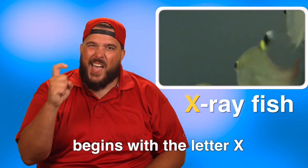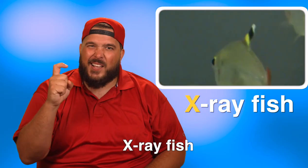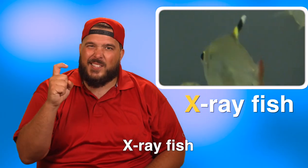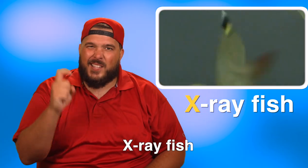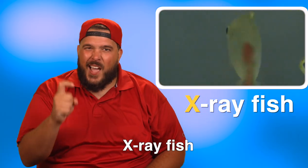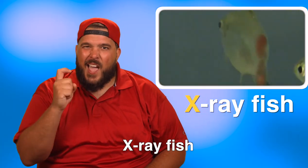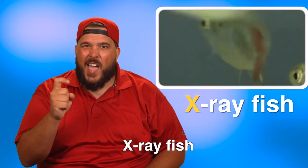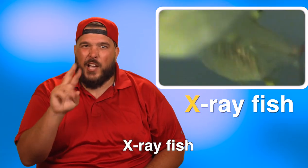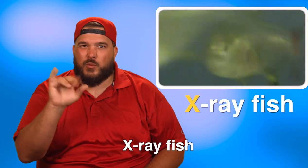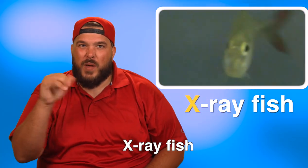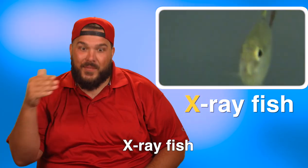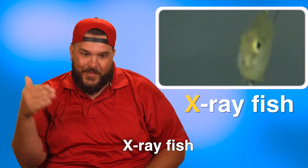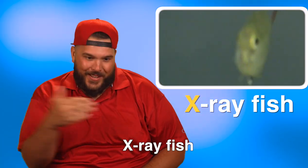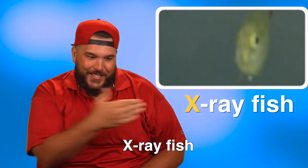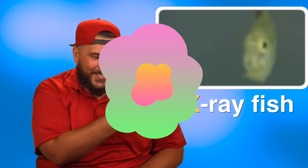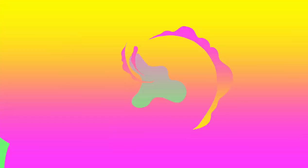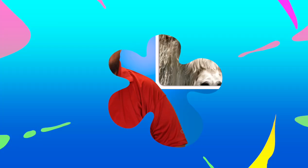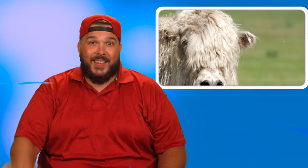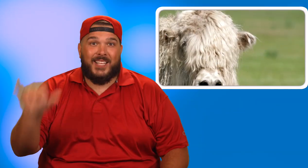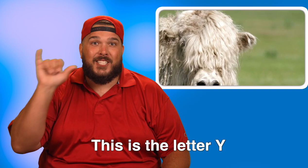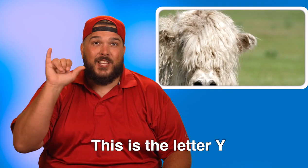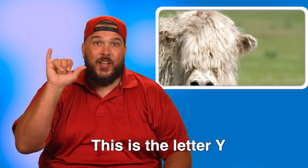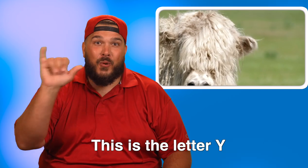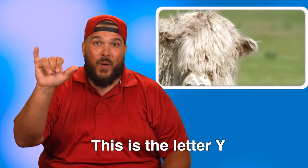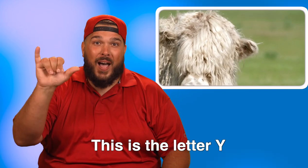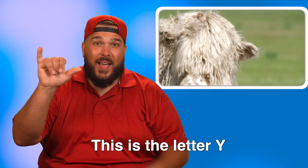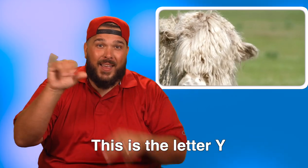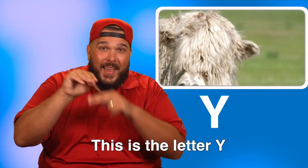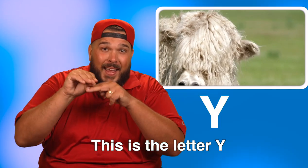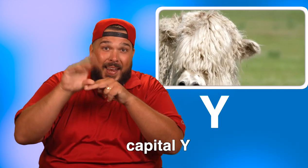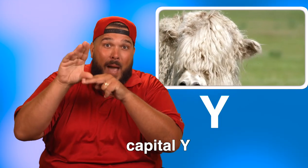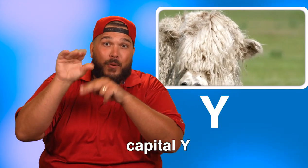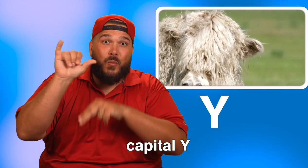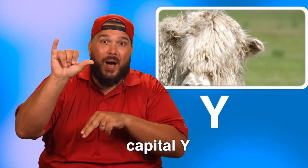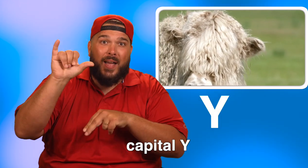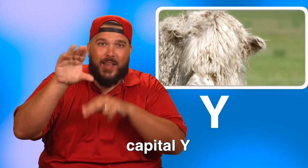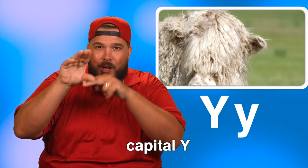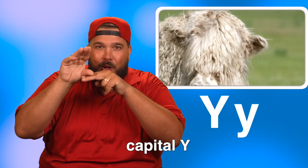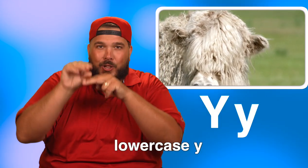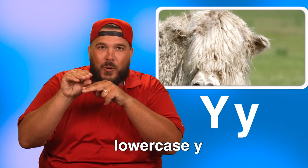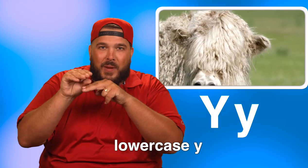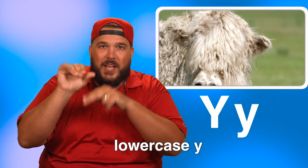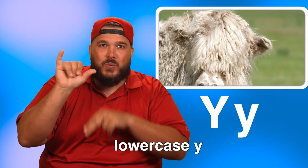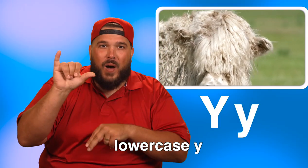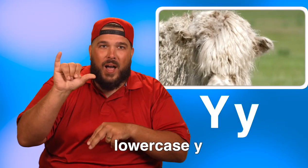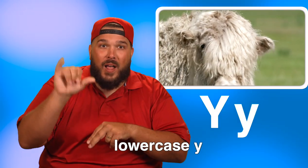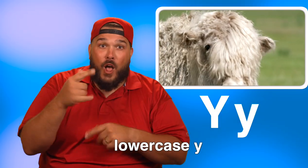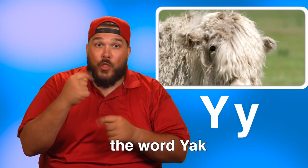X, x-ray fish. This is the letter Y. Capital Y, lowercase y.